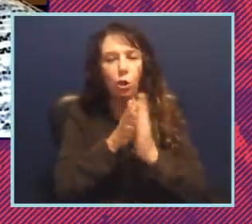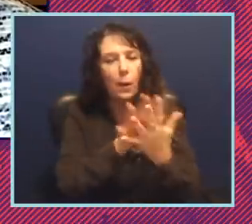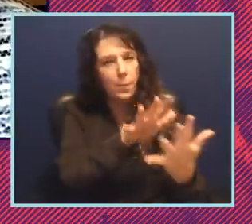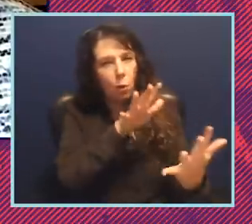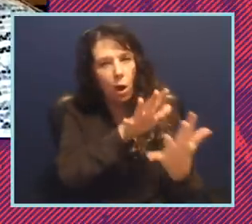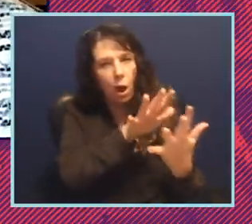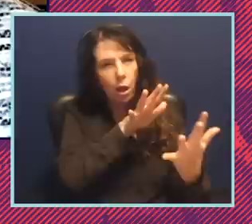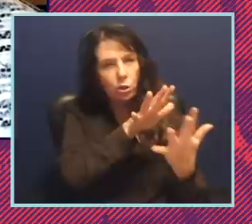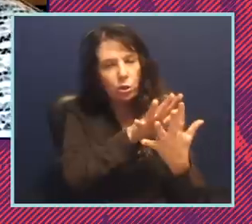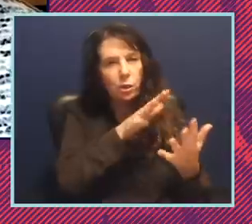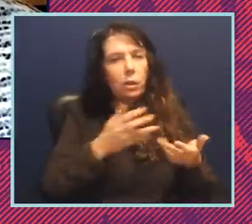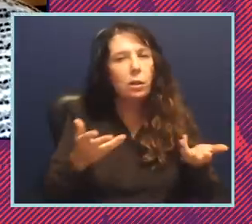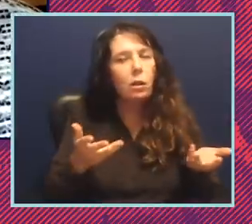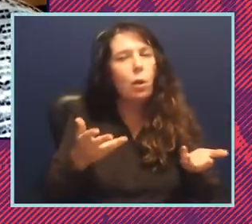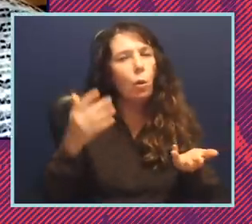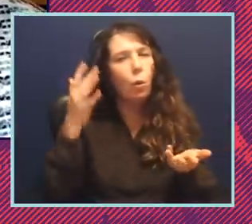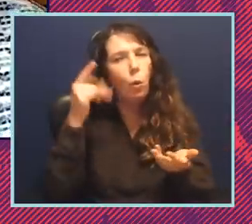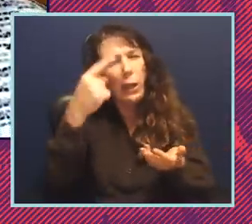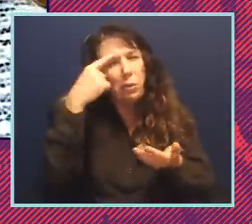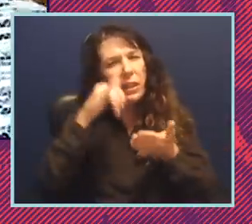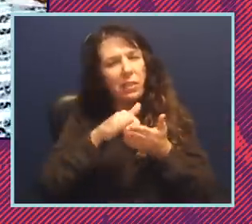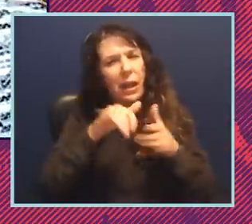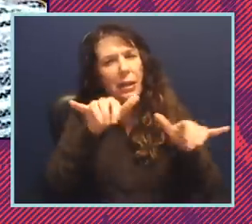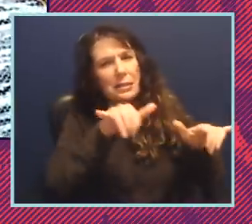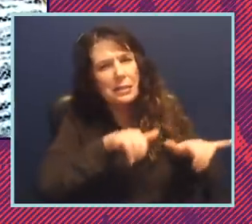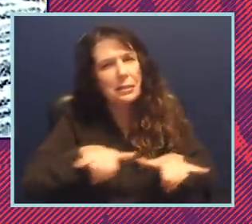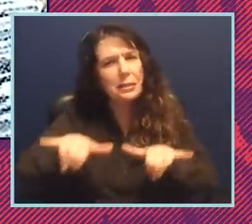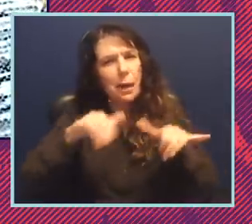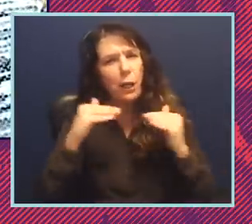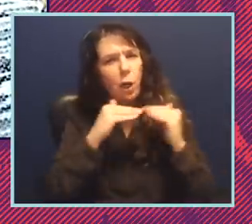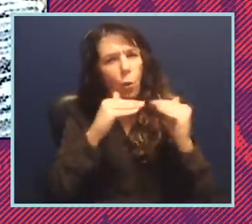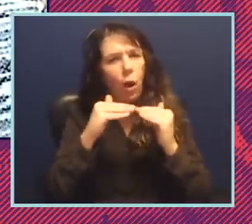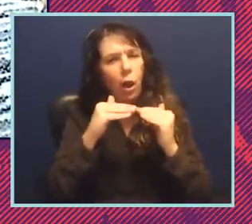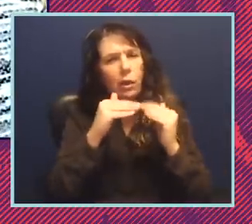kind of figure out why you think the systemic equality agenda is just so important for